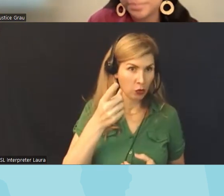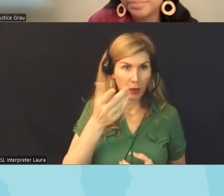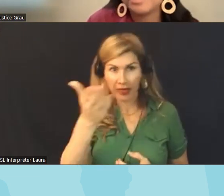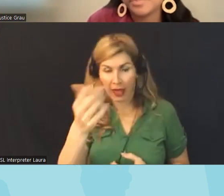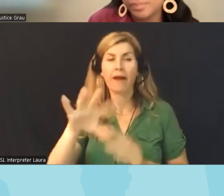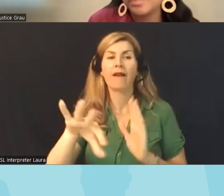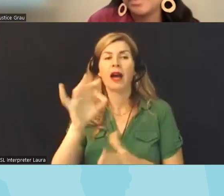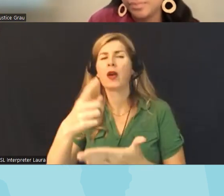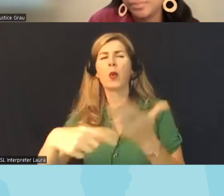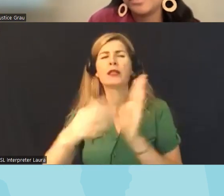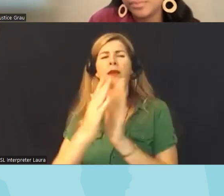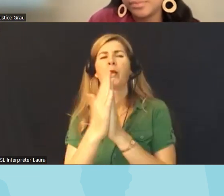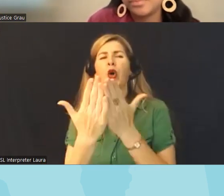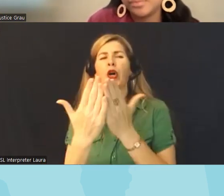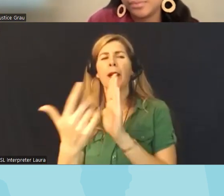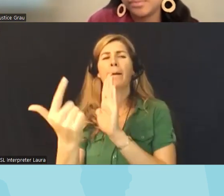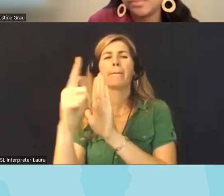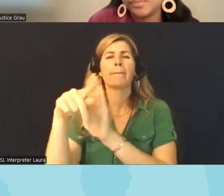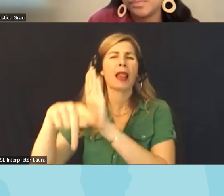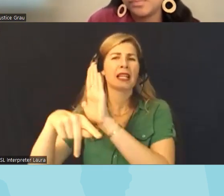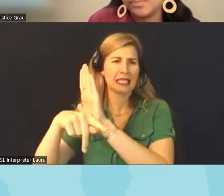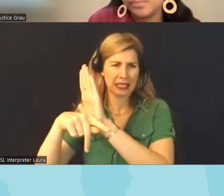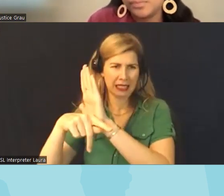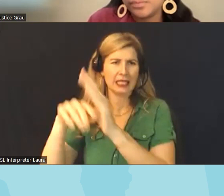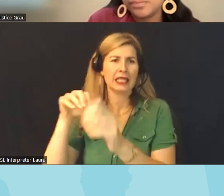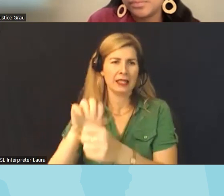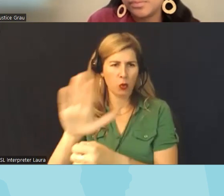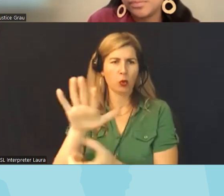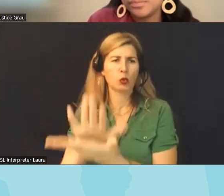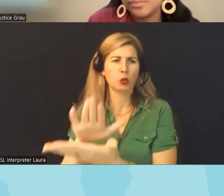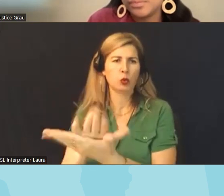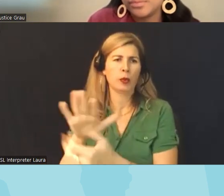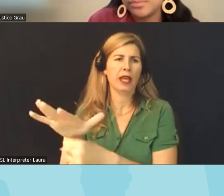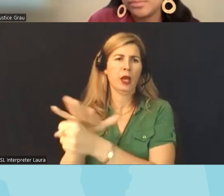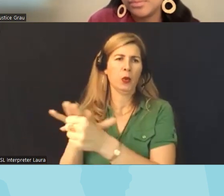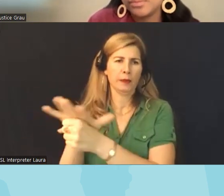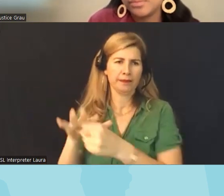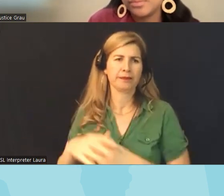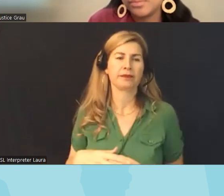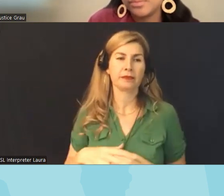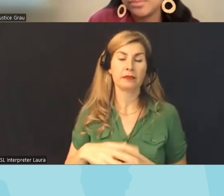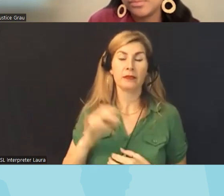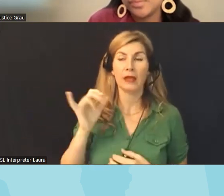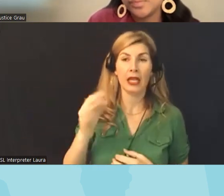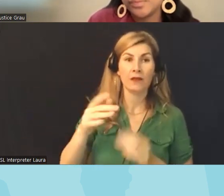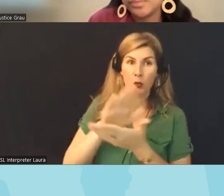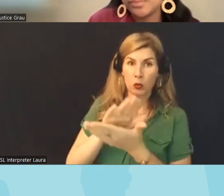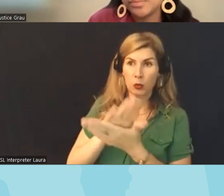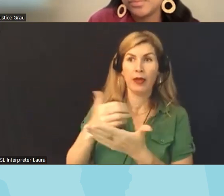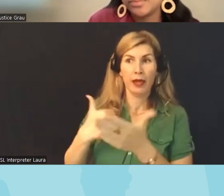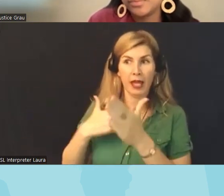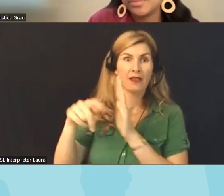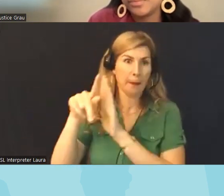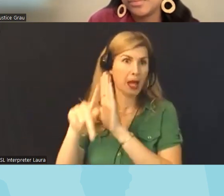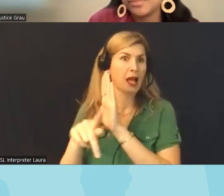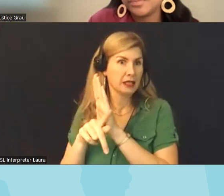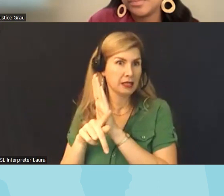challenges in the your school district um and if they have a policy that's different from uh the